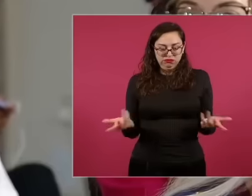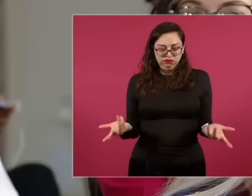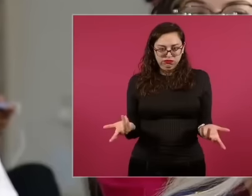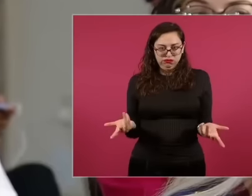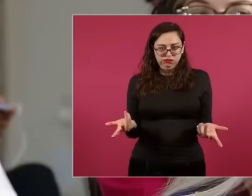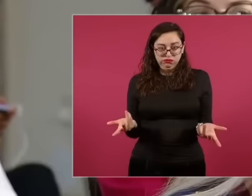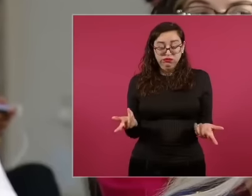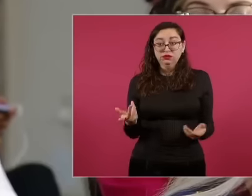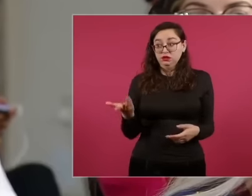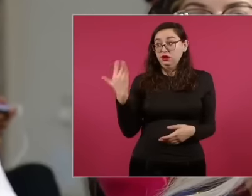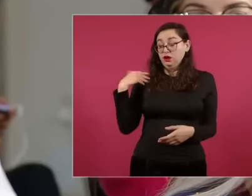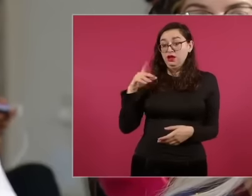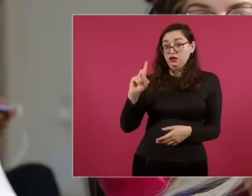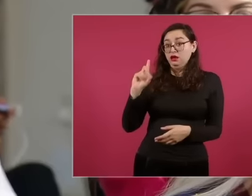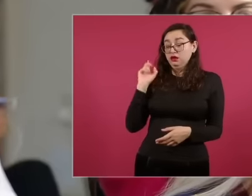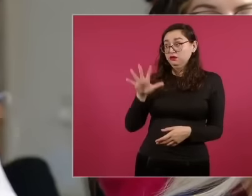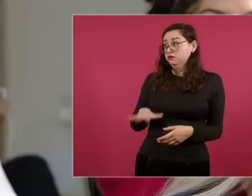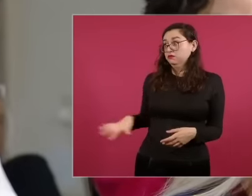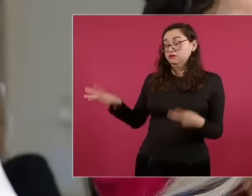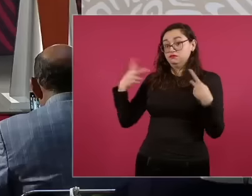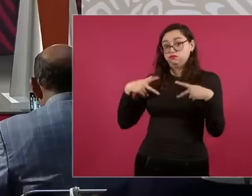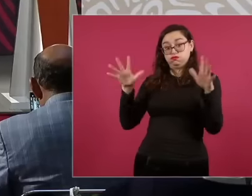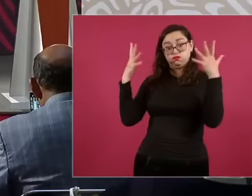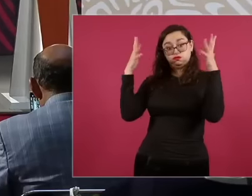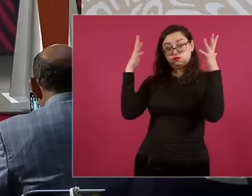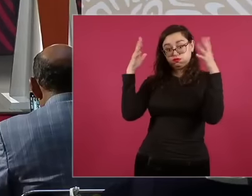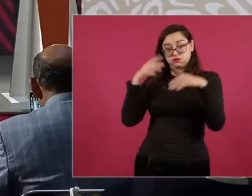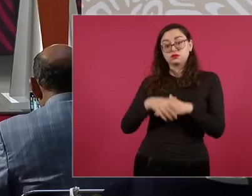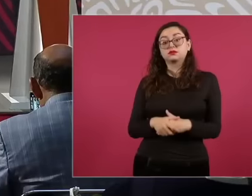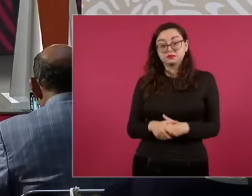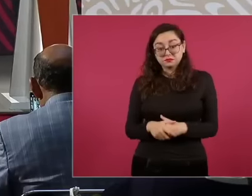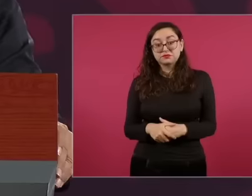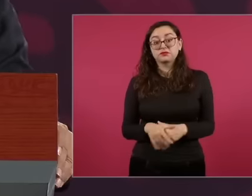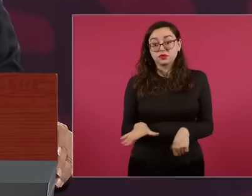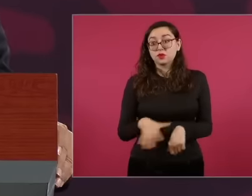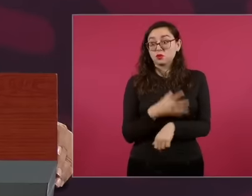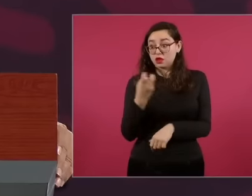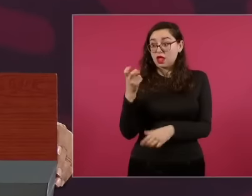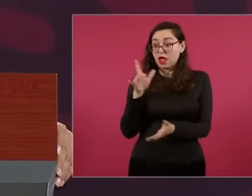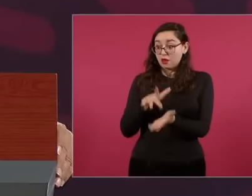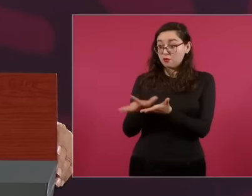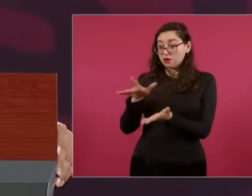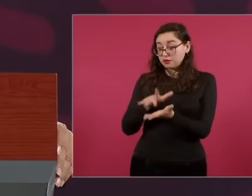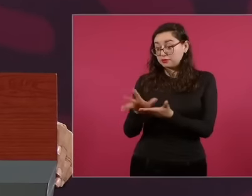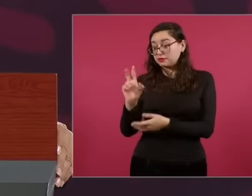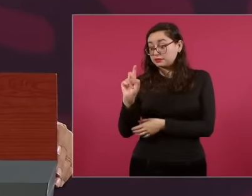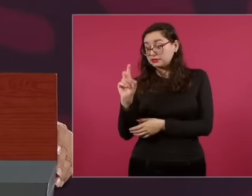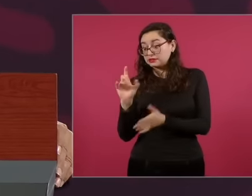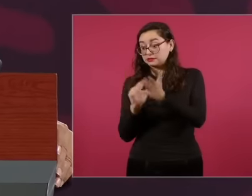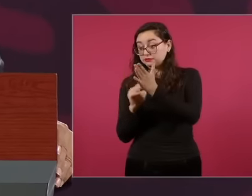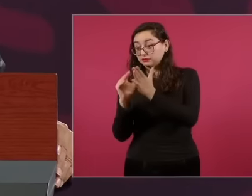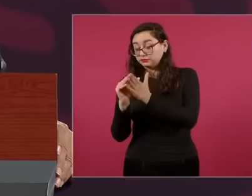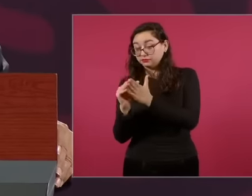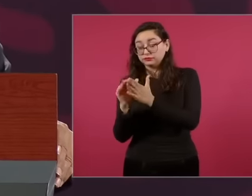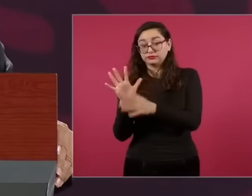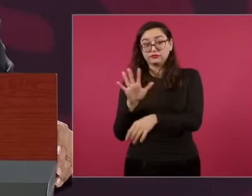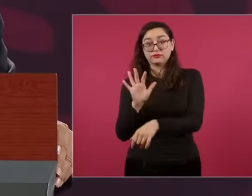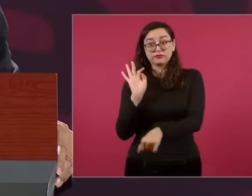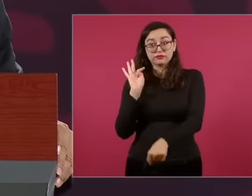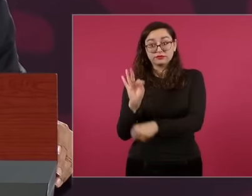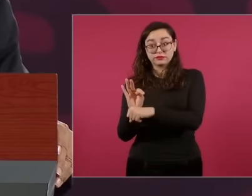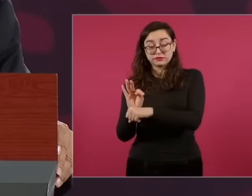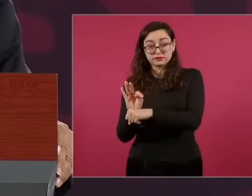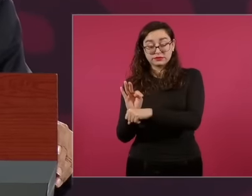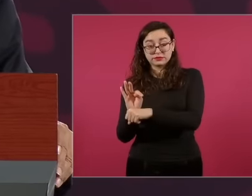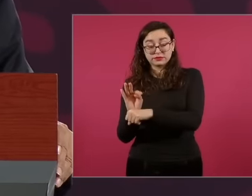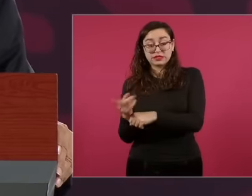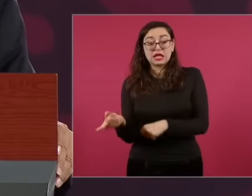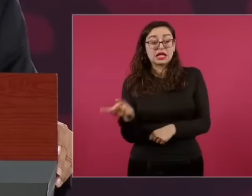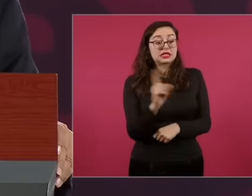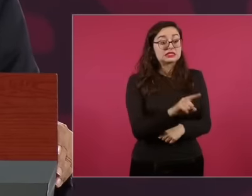Yes, 30 million families and the five who do not directly receive this support also benefit.